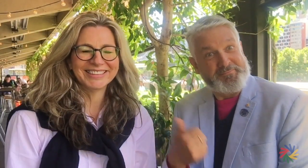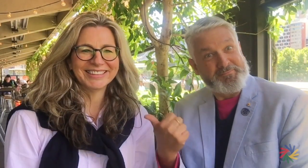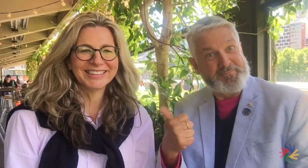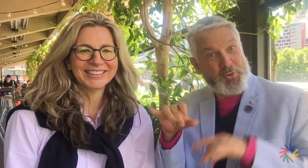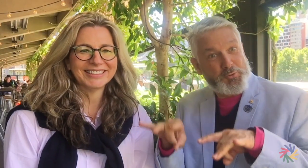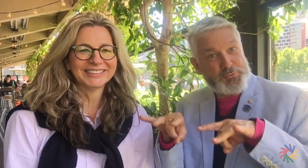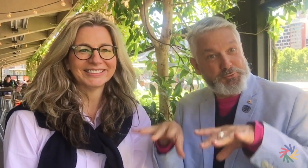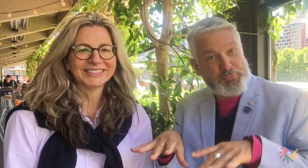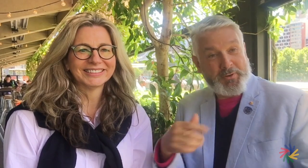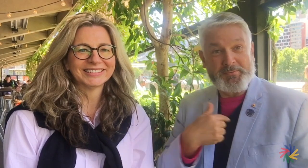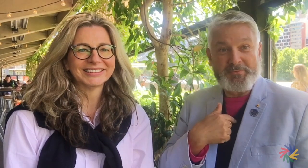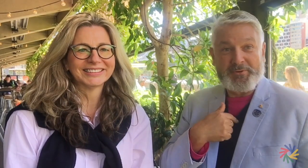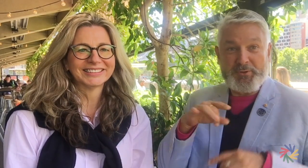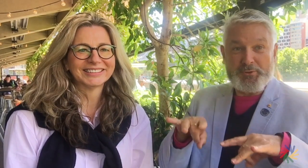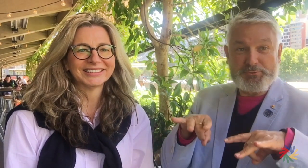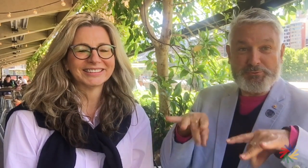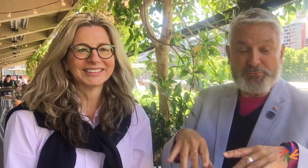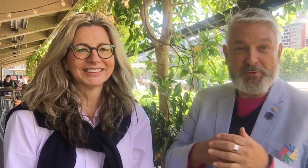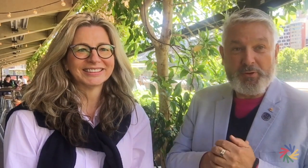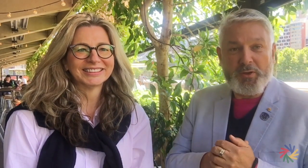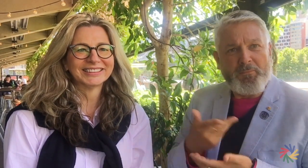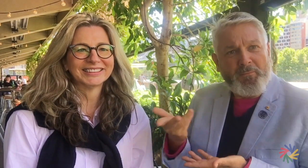She is Australian and I am Australian.